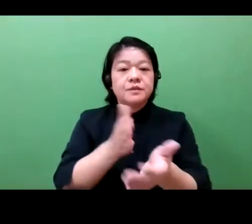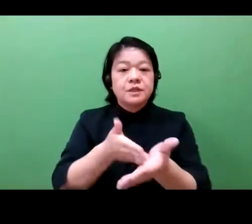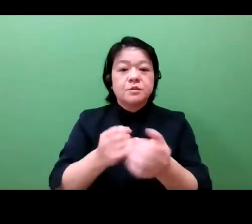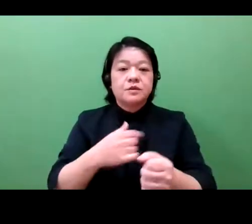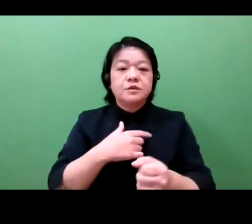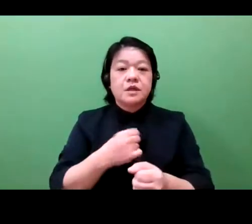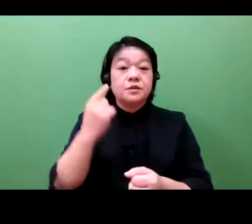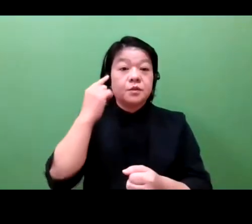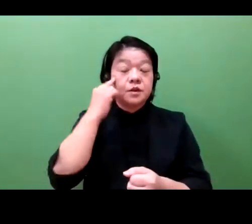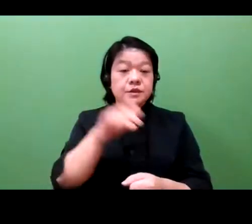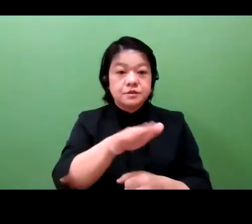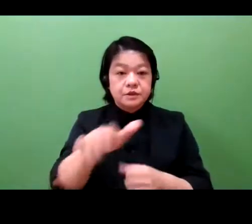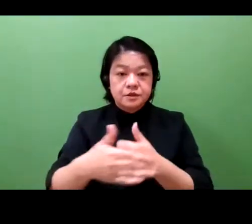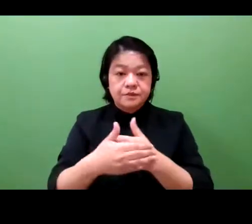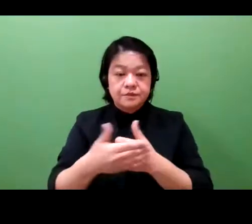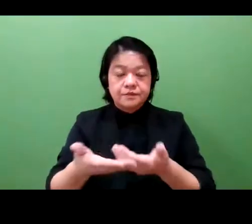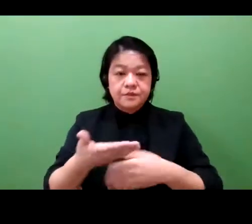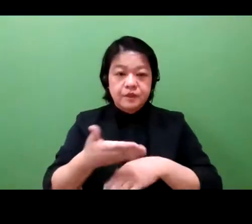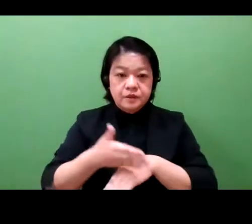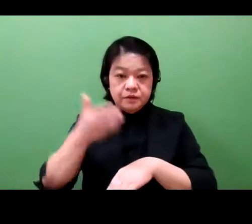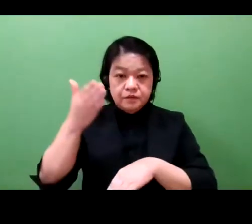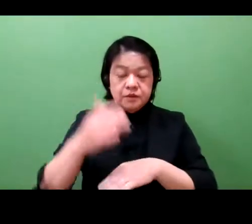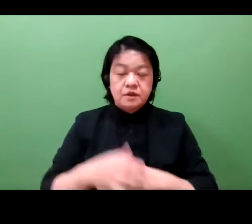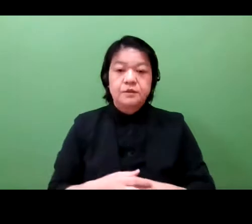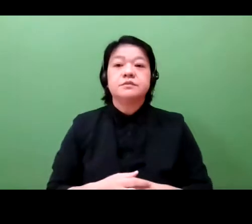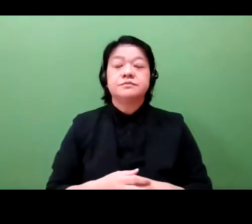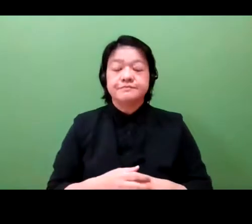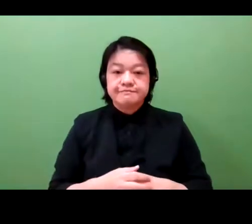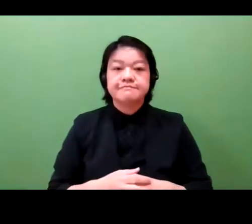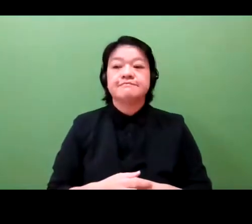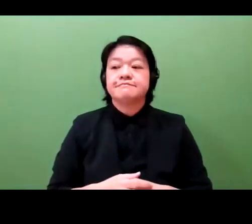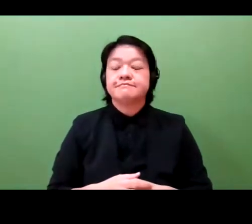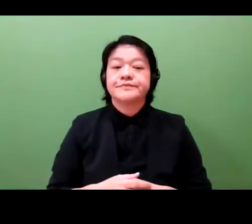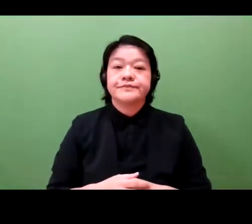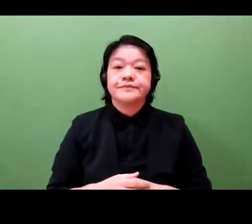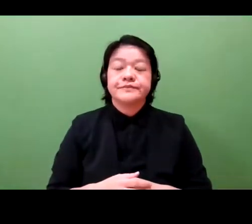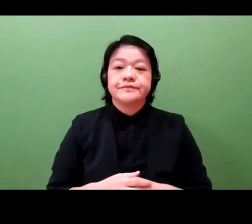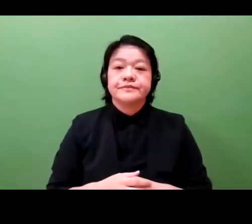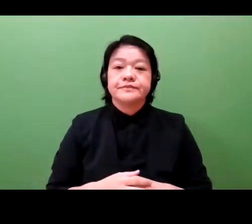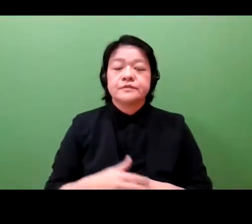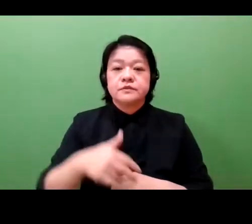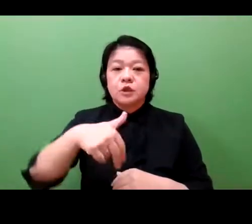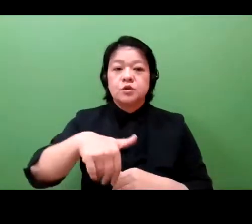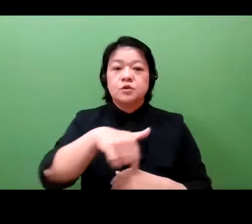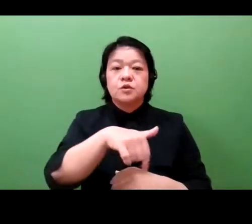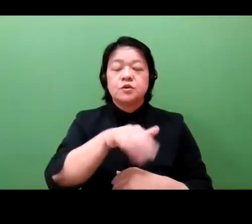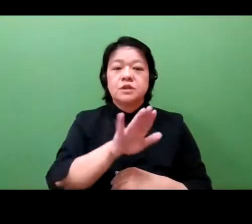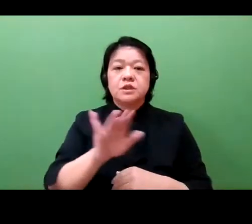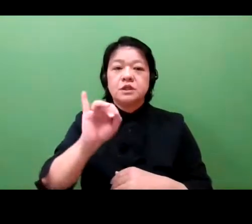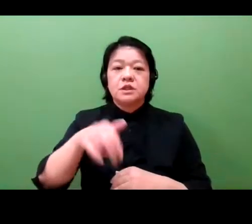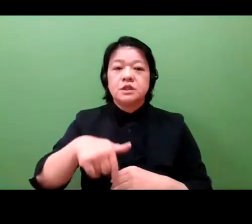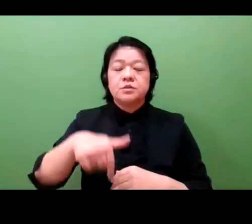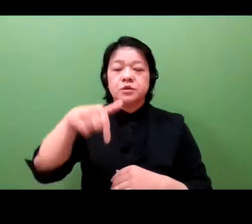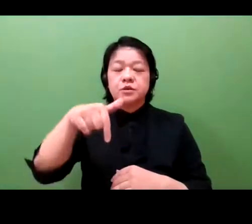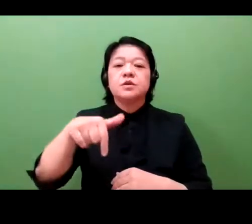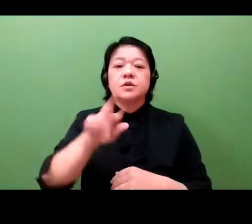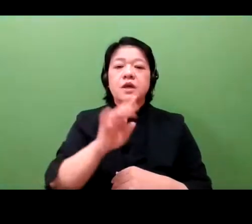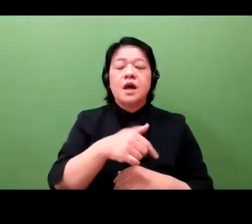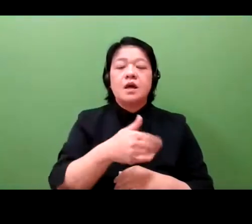So without further ado, I would like to introduce my colleague Steve Lang, our Minister Counselor for Economic Affairs who